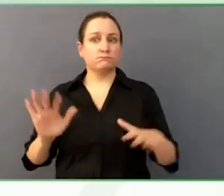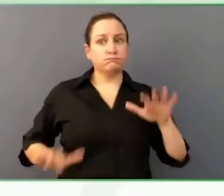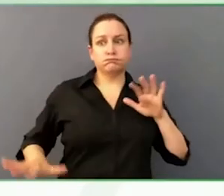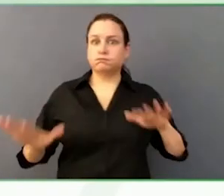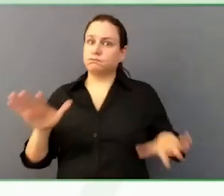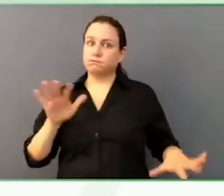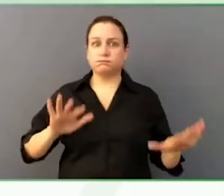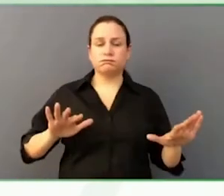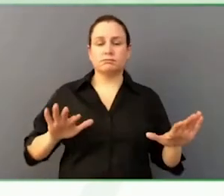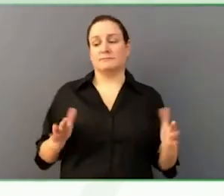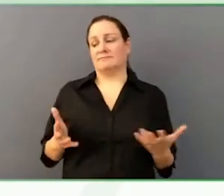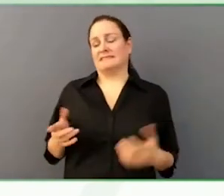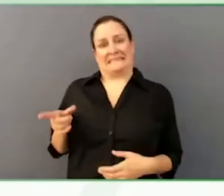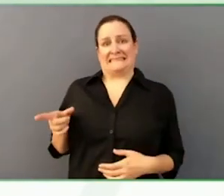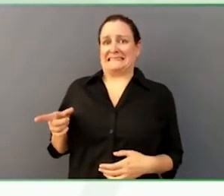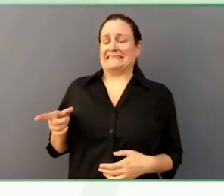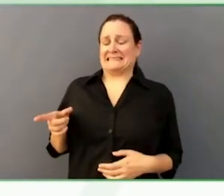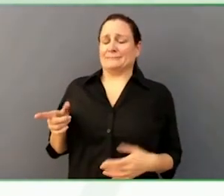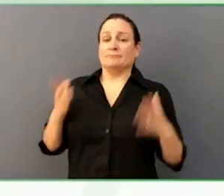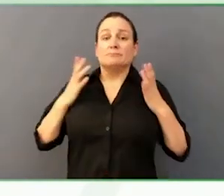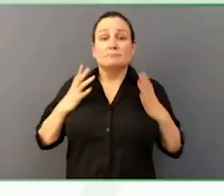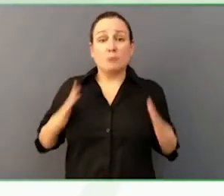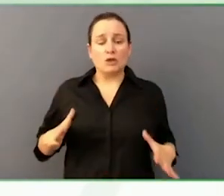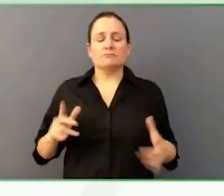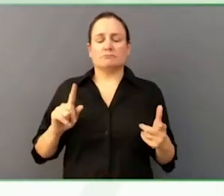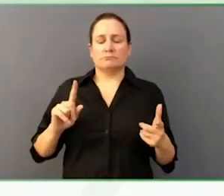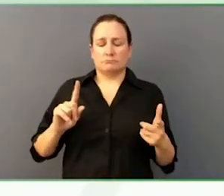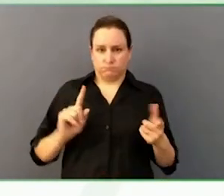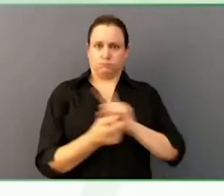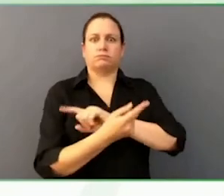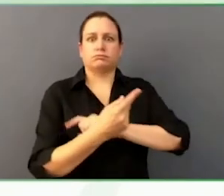he is very medical complex.